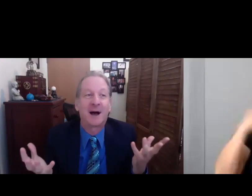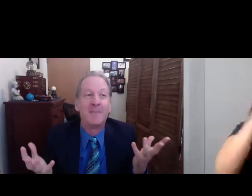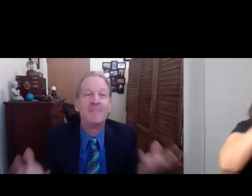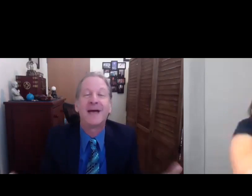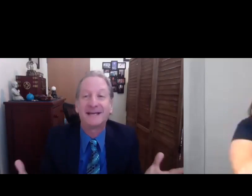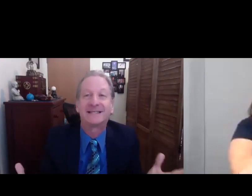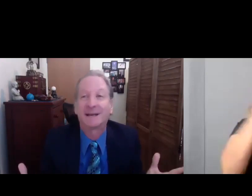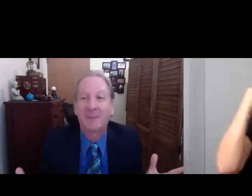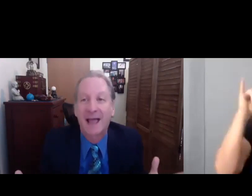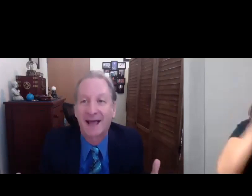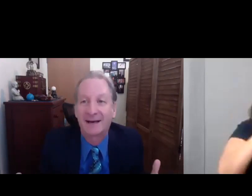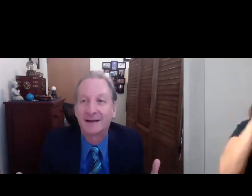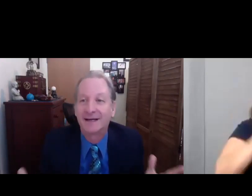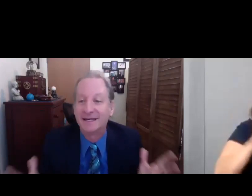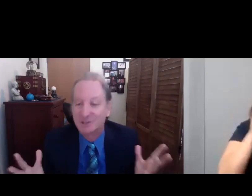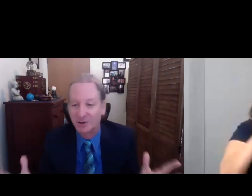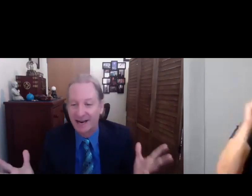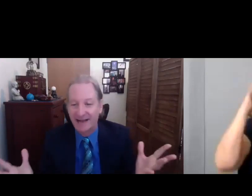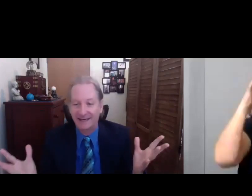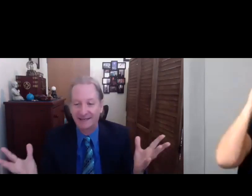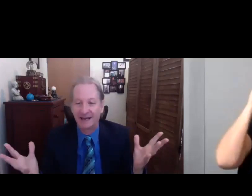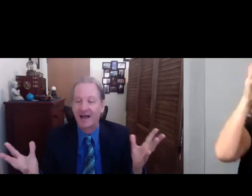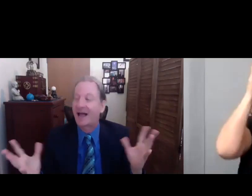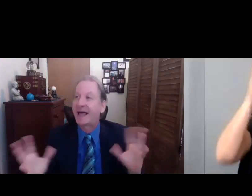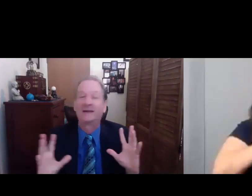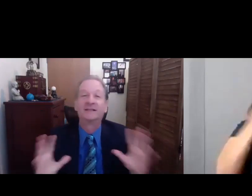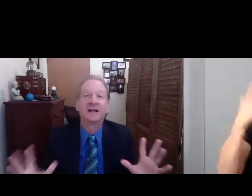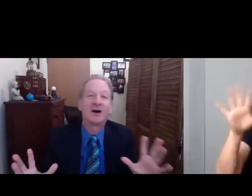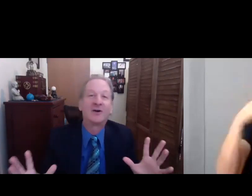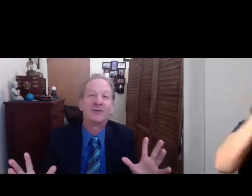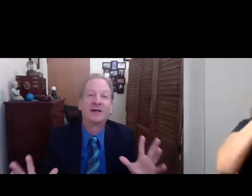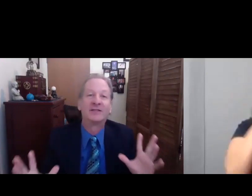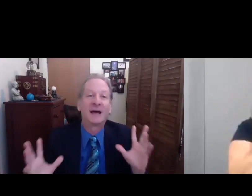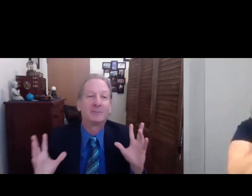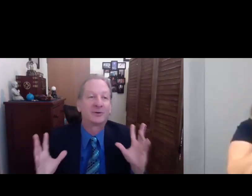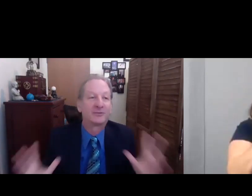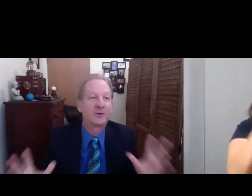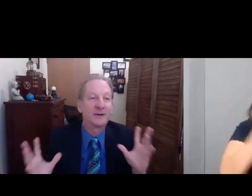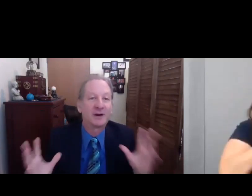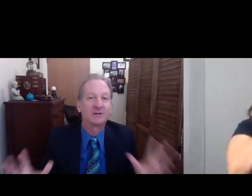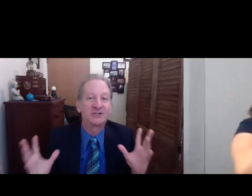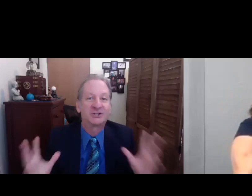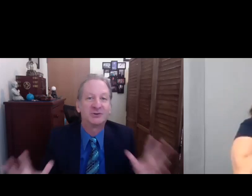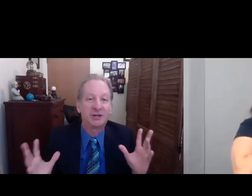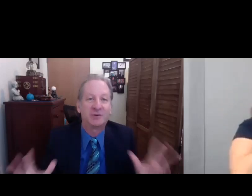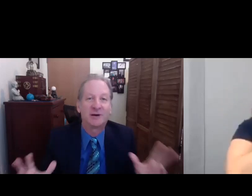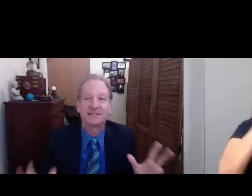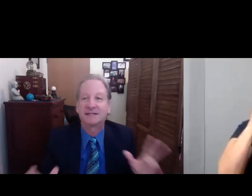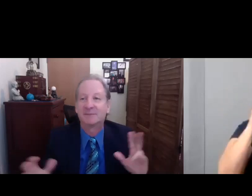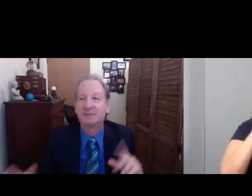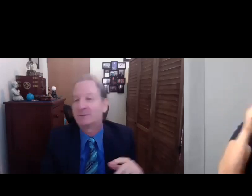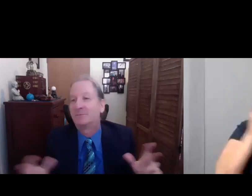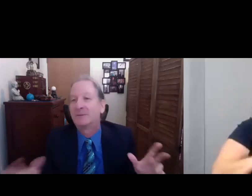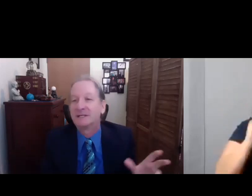amazing man has created and I love that Performing Arts Studio West and the Meet